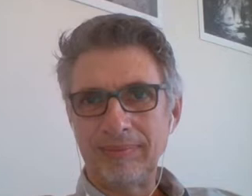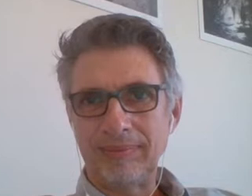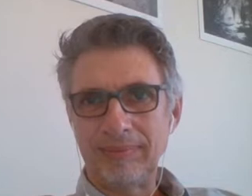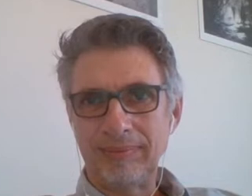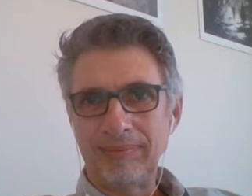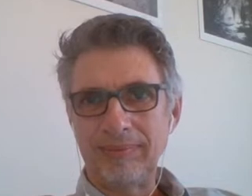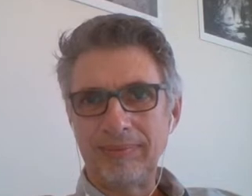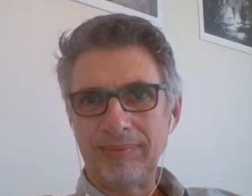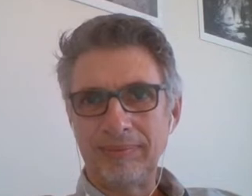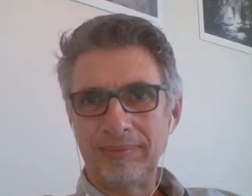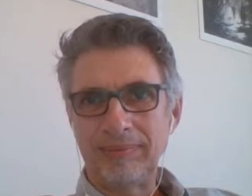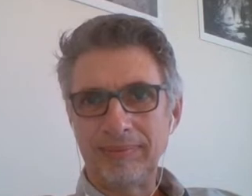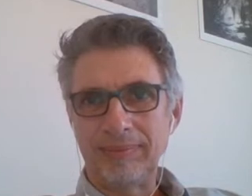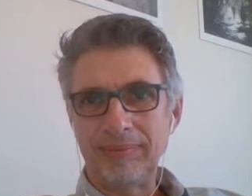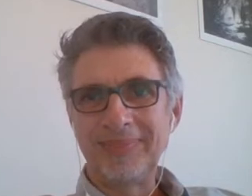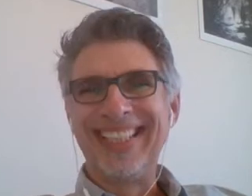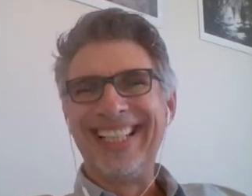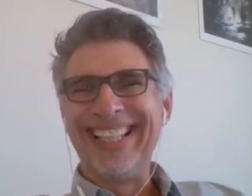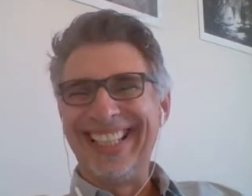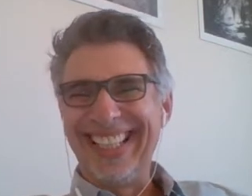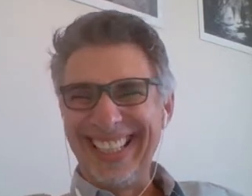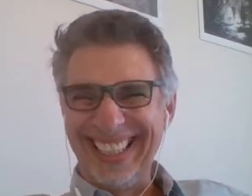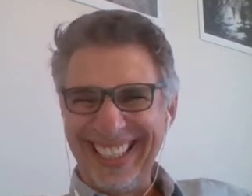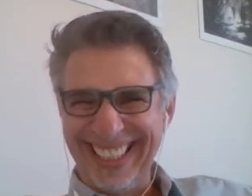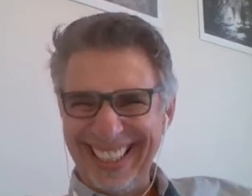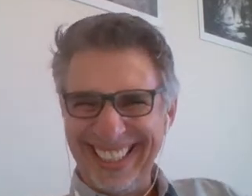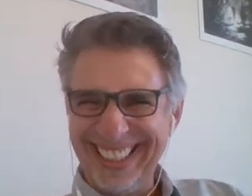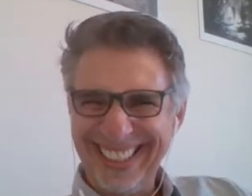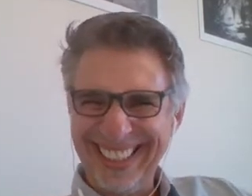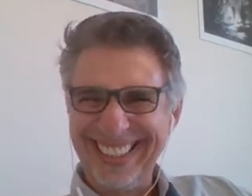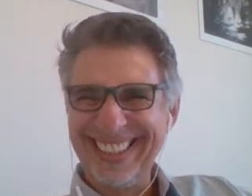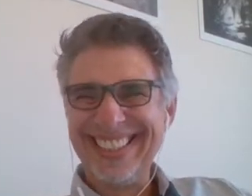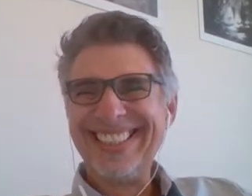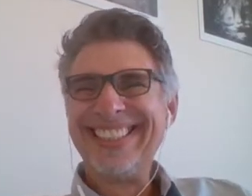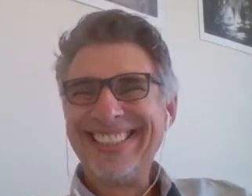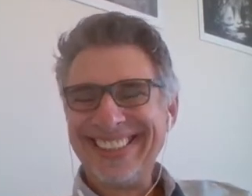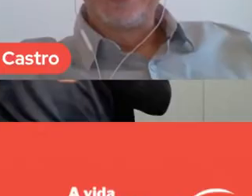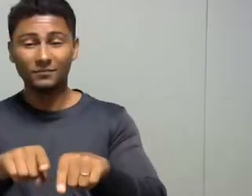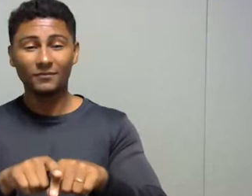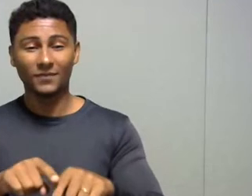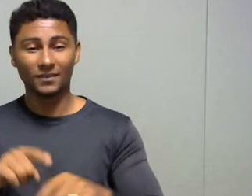look, I think I pronounced it correctly, and he's a full professor of art, culture and leisure at USP.